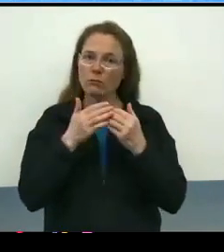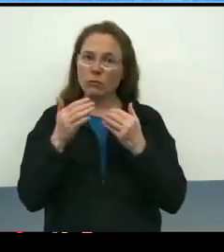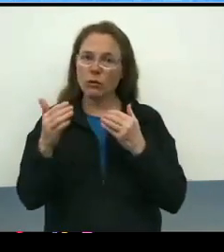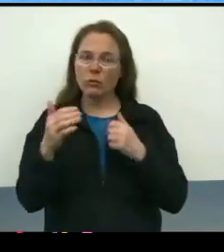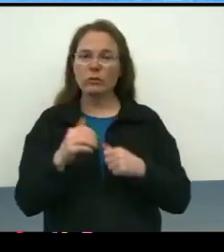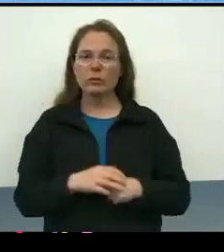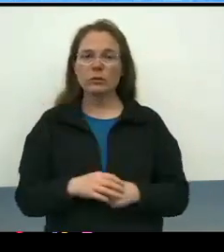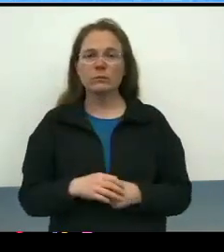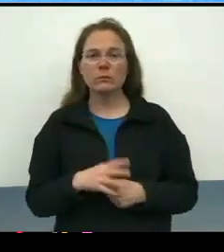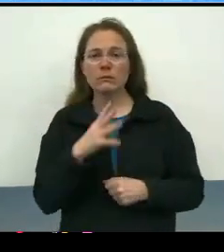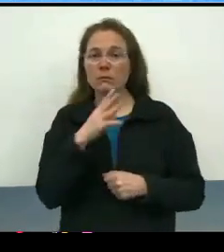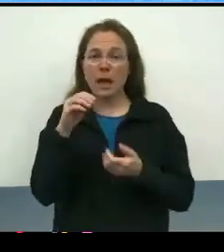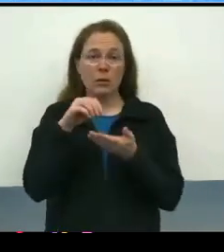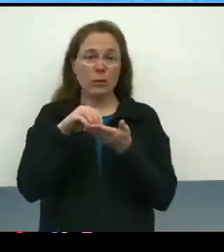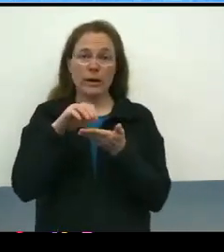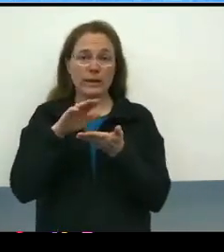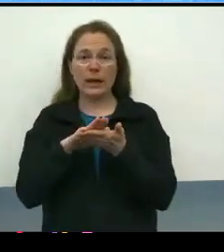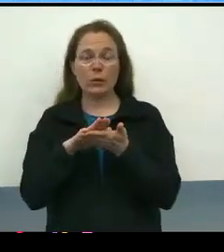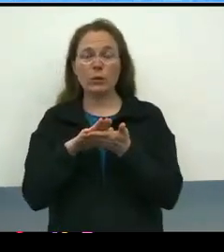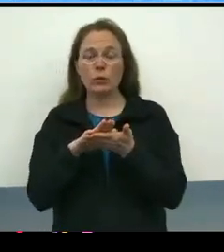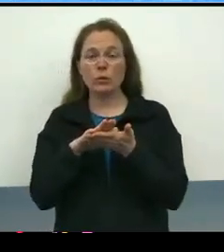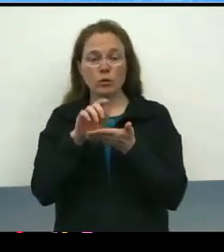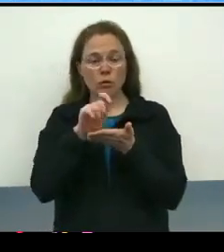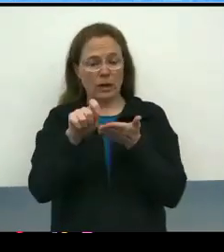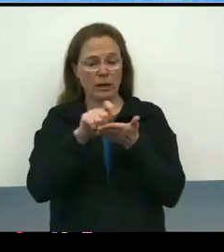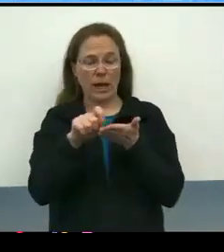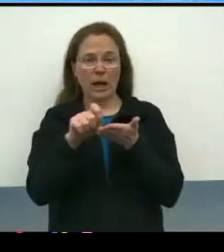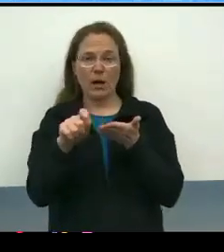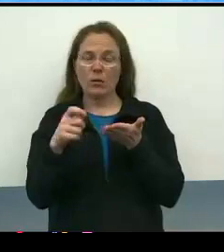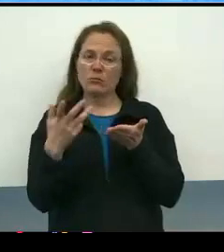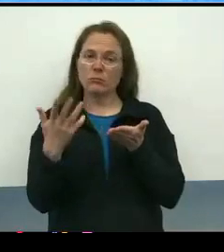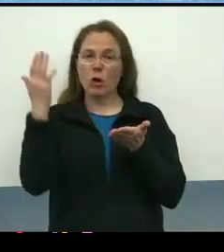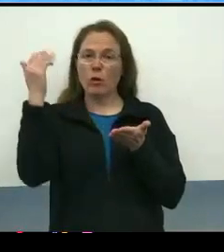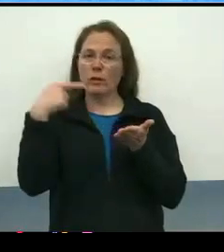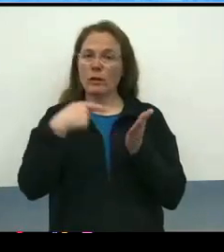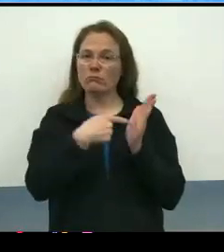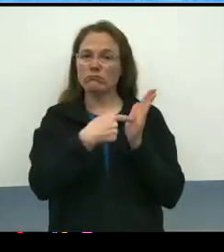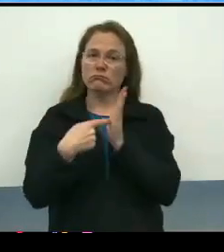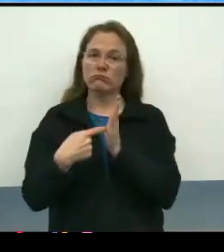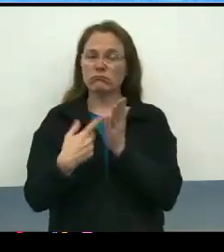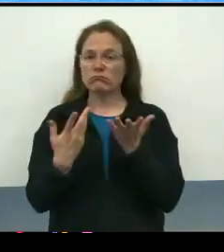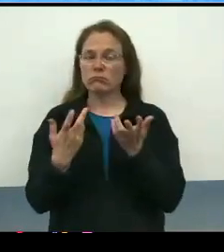and write it down, and, in a way, that hopefully speaks to the oversight committee members